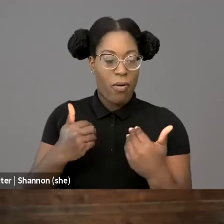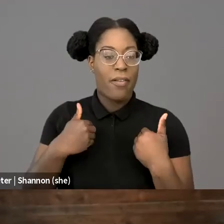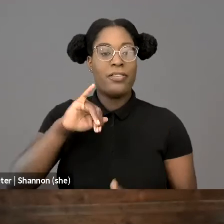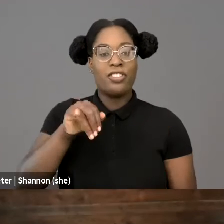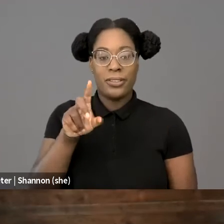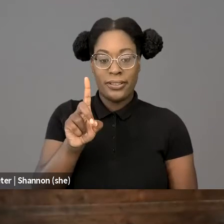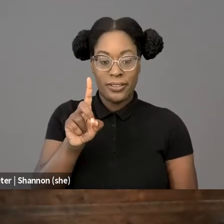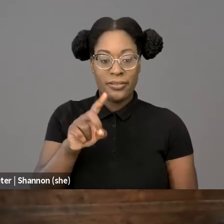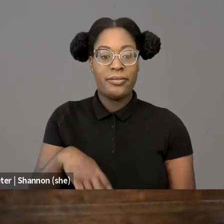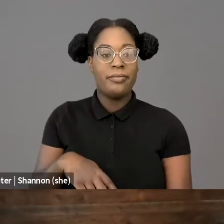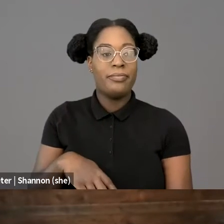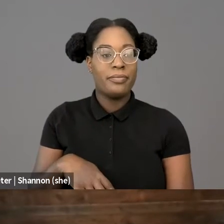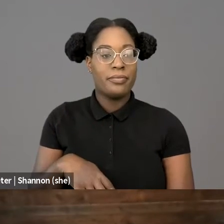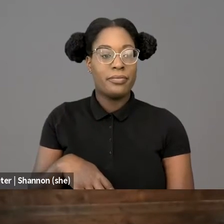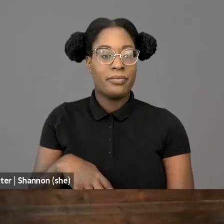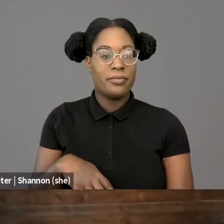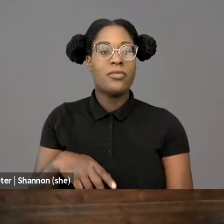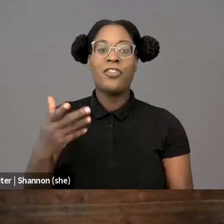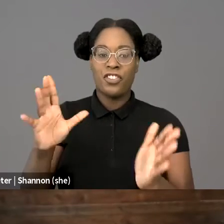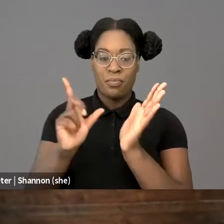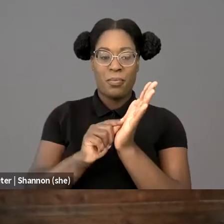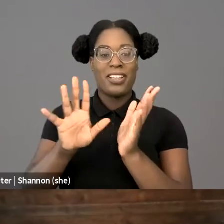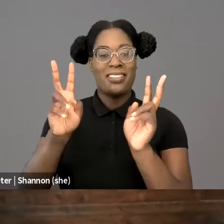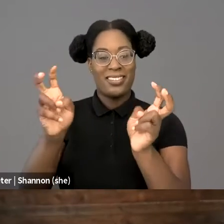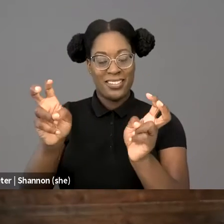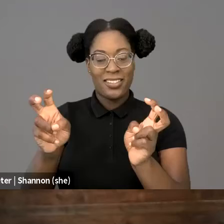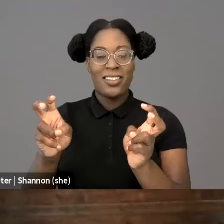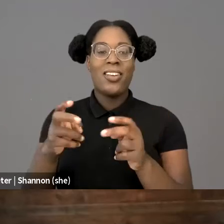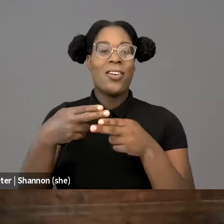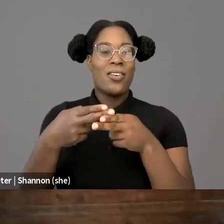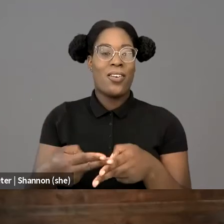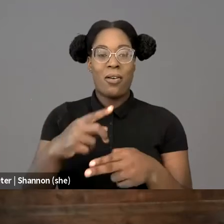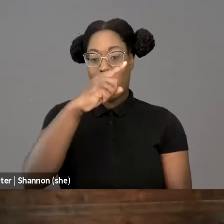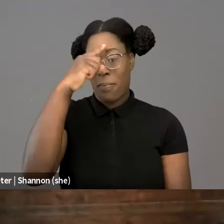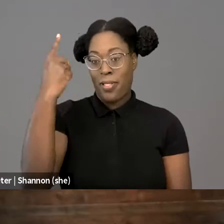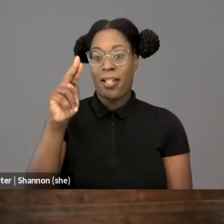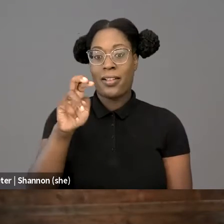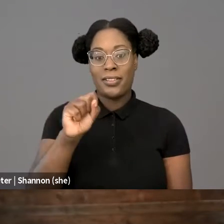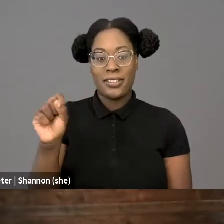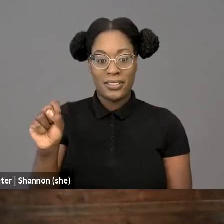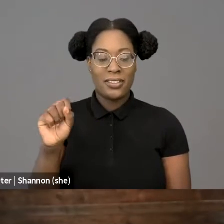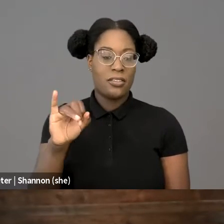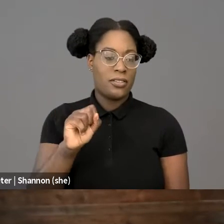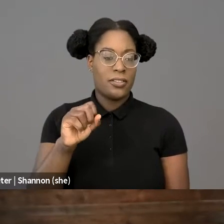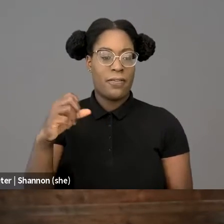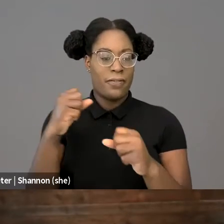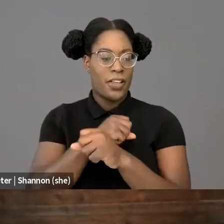Blackness as Fighting Words, so please welcome Professor Toussaint . And next up, we have Professor Capers.